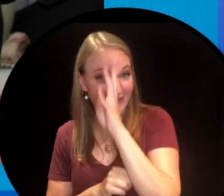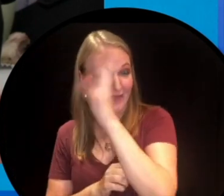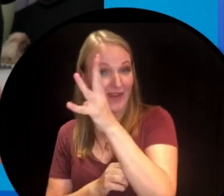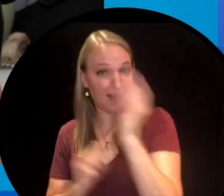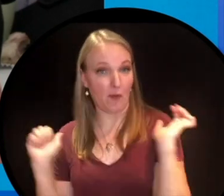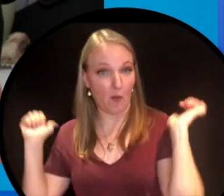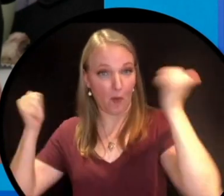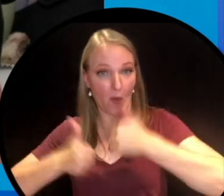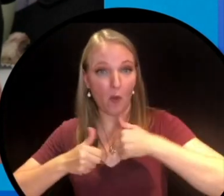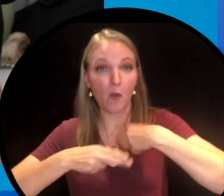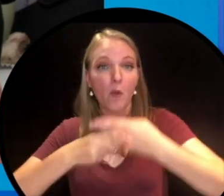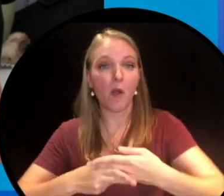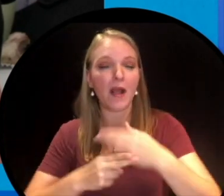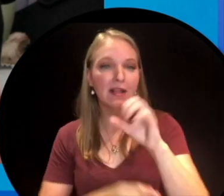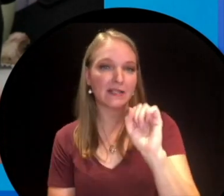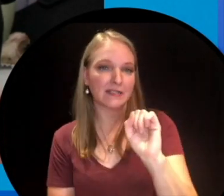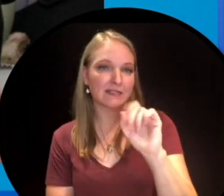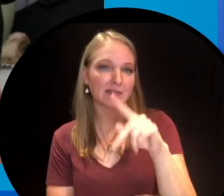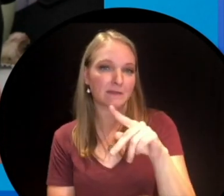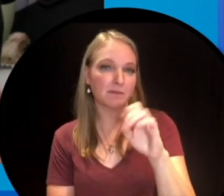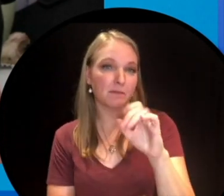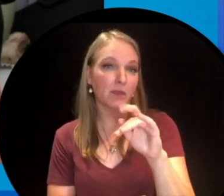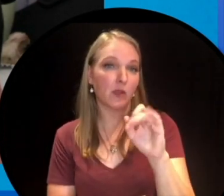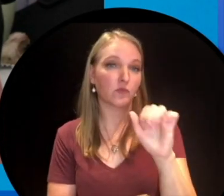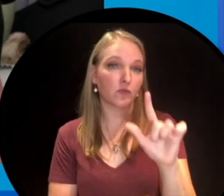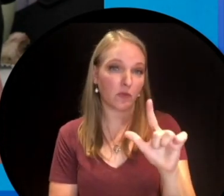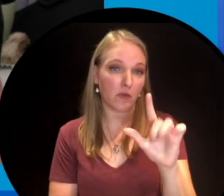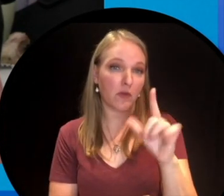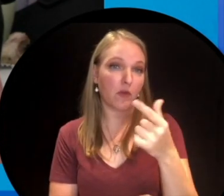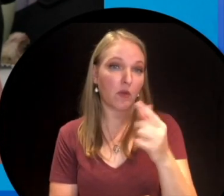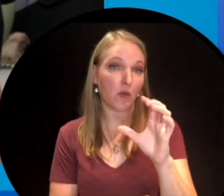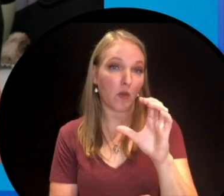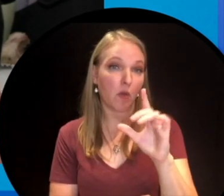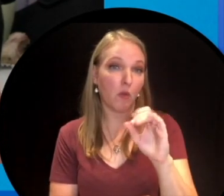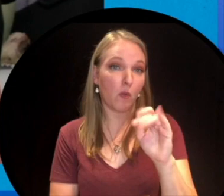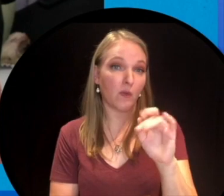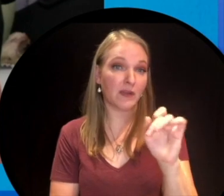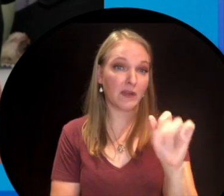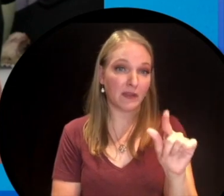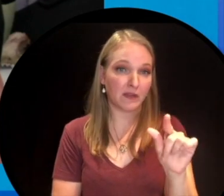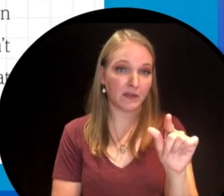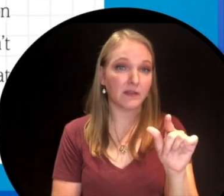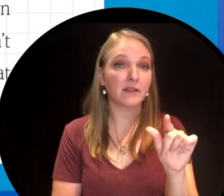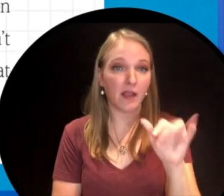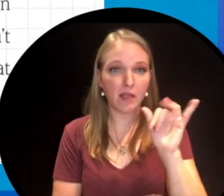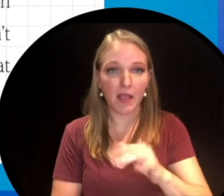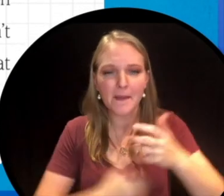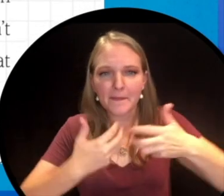a real-life invisibility cloak. It is called spectral cloaking and what these amazing amazing